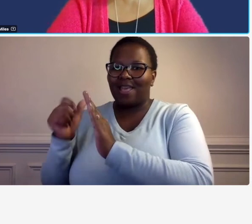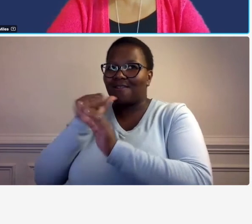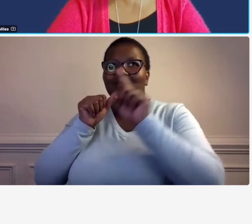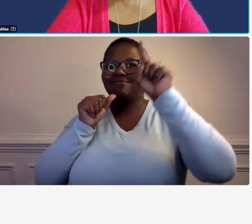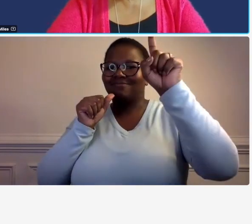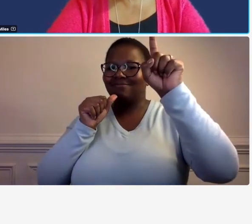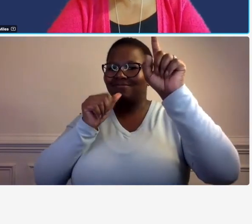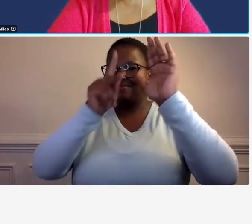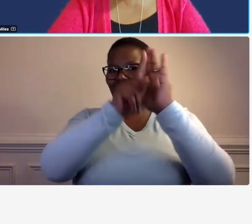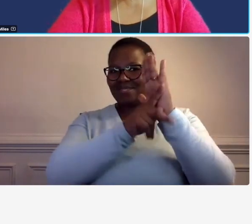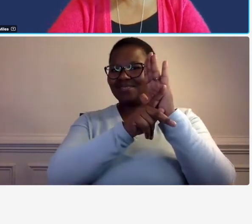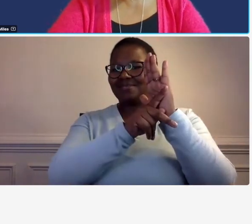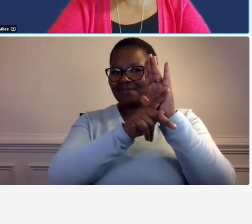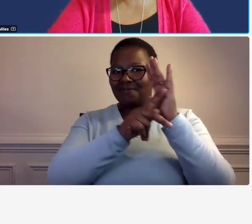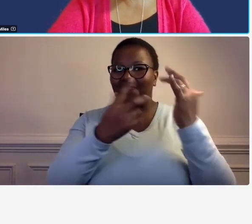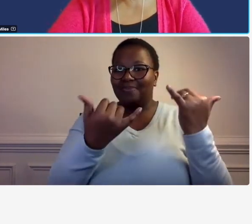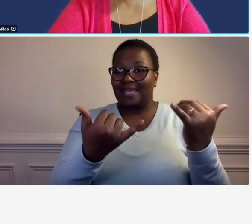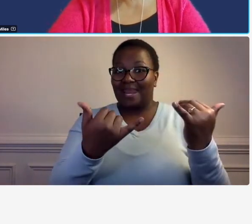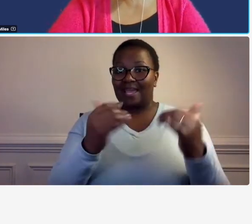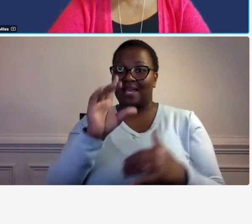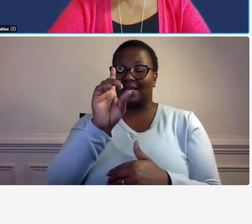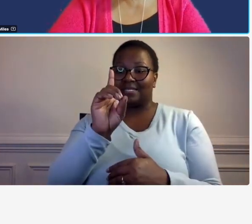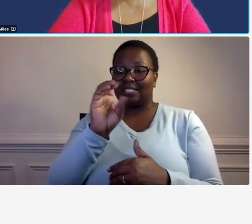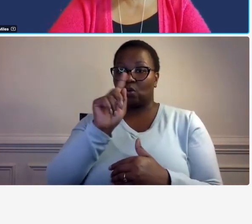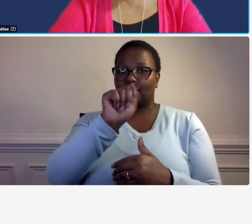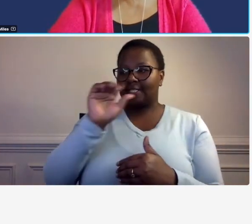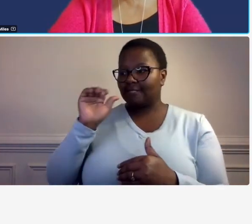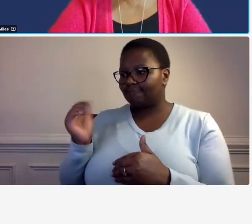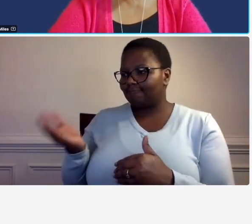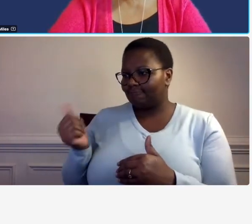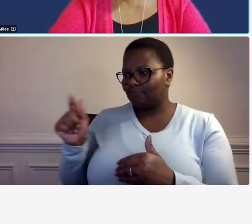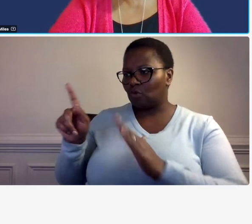the dots ask for your policies and they ask for them and you know you may be familiar with the